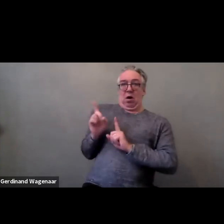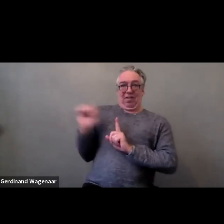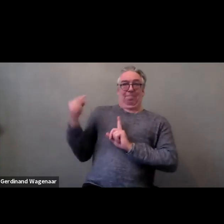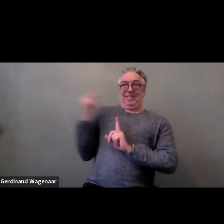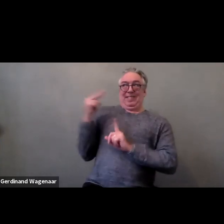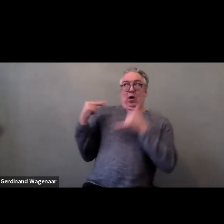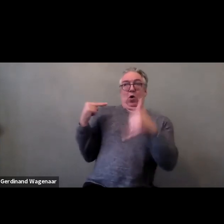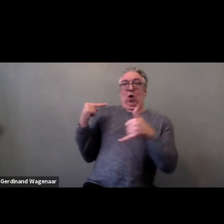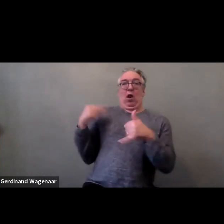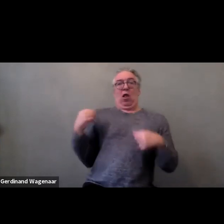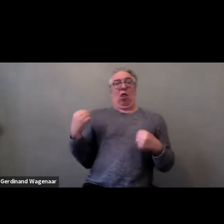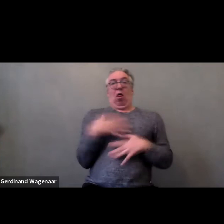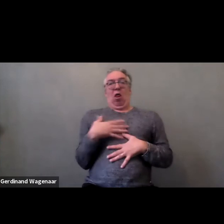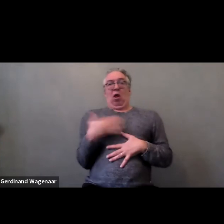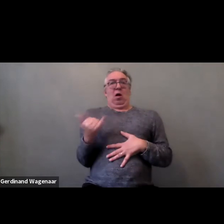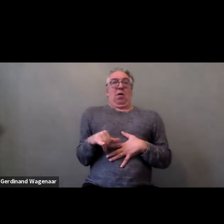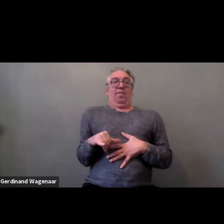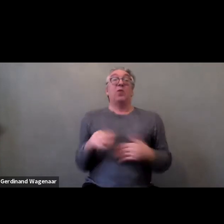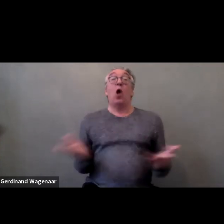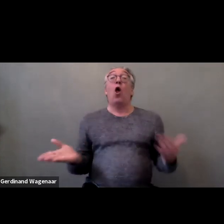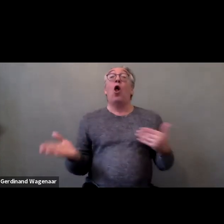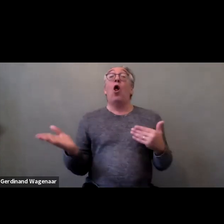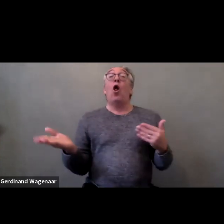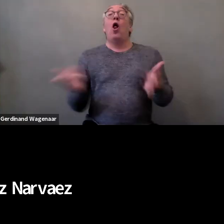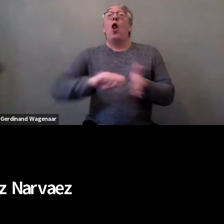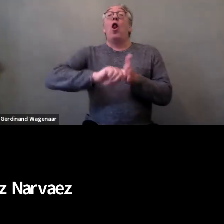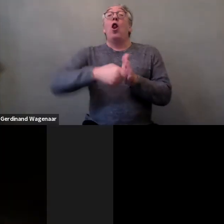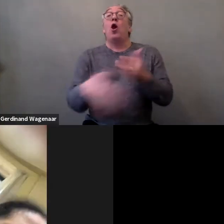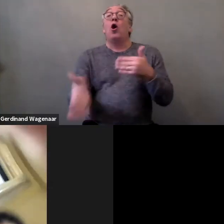But after the lockdown there was a big increase of calls.